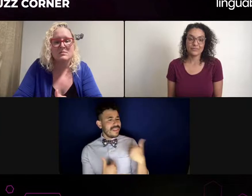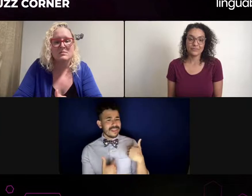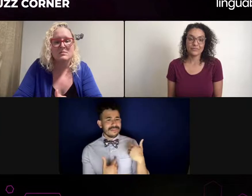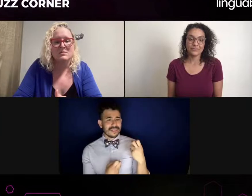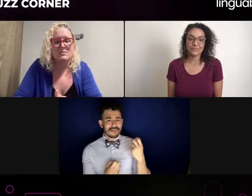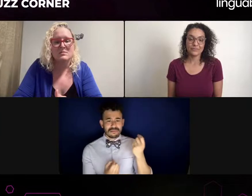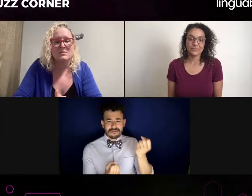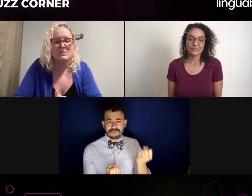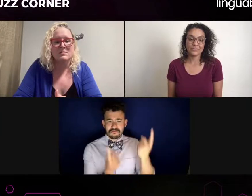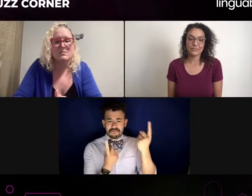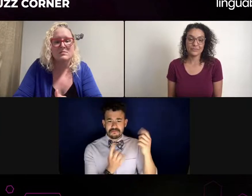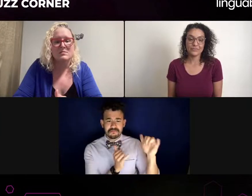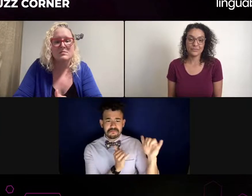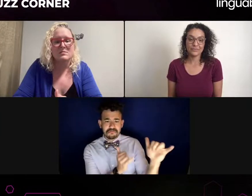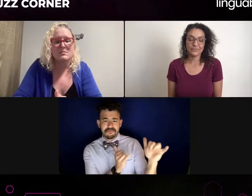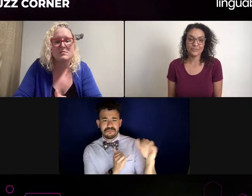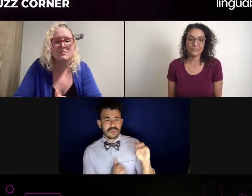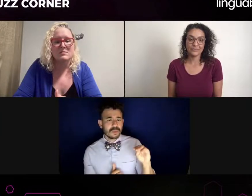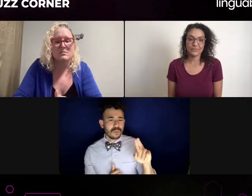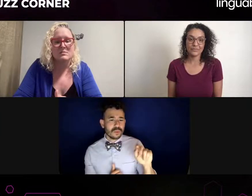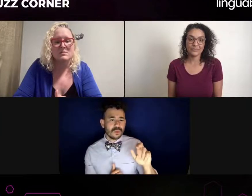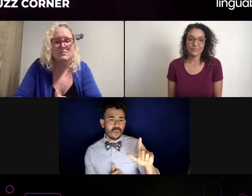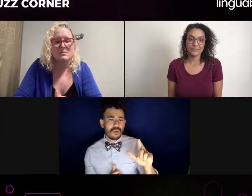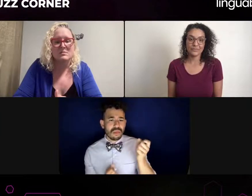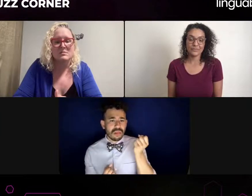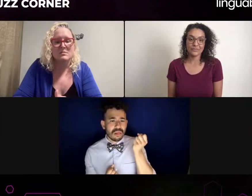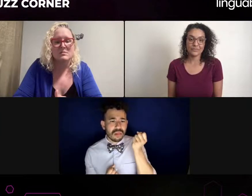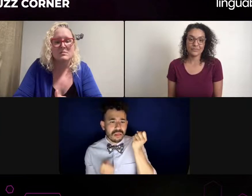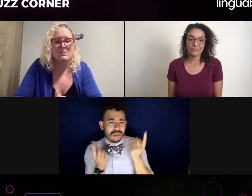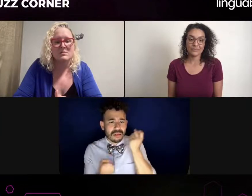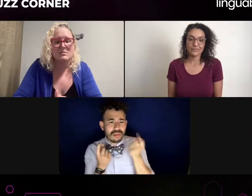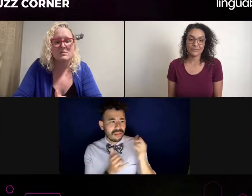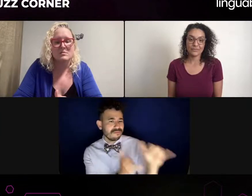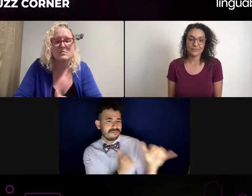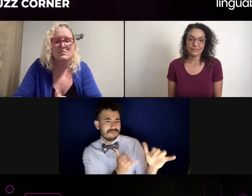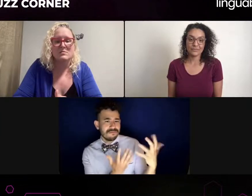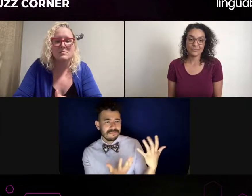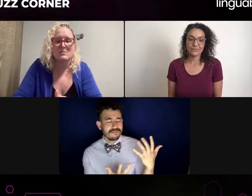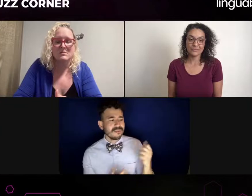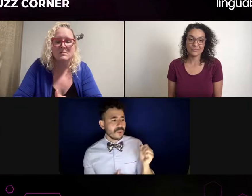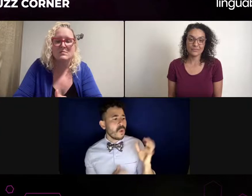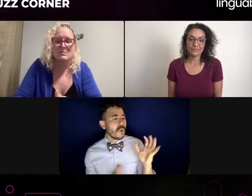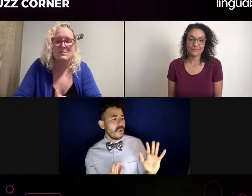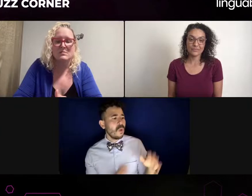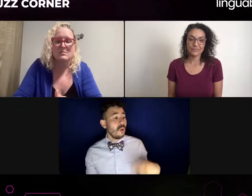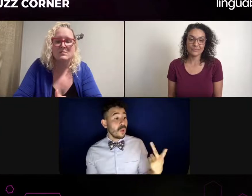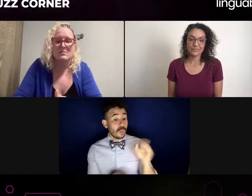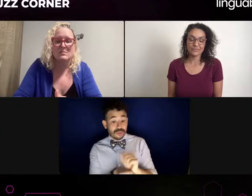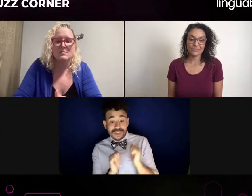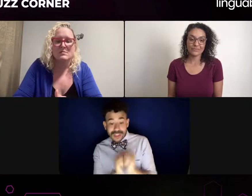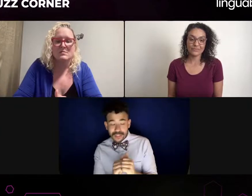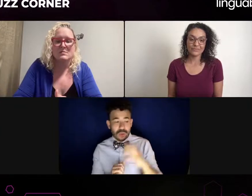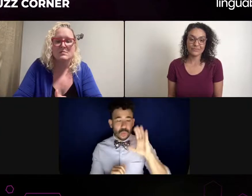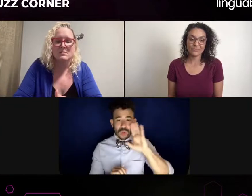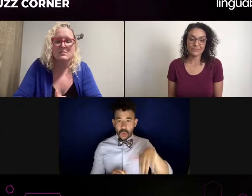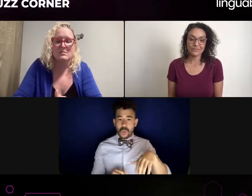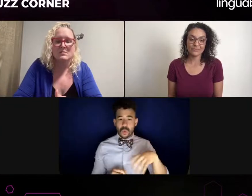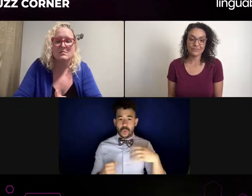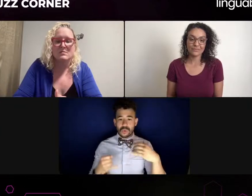You know, their voicing isn't impacting my performance. So I think they want us to win, too.